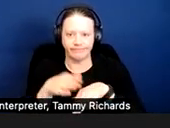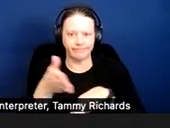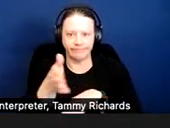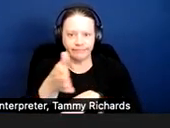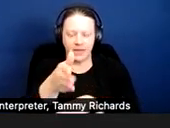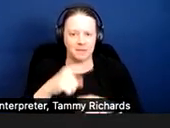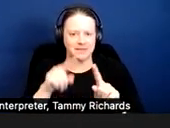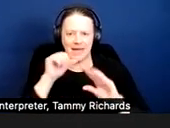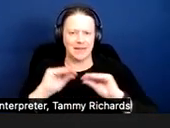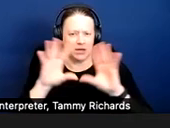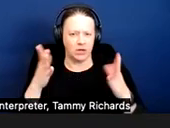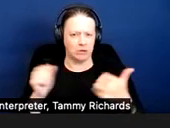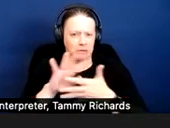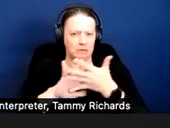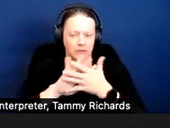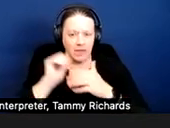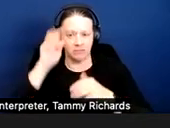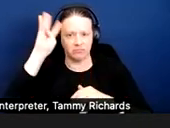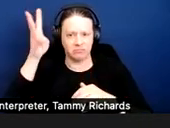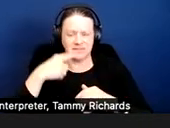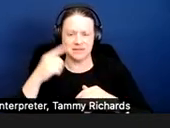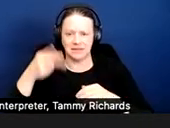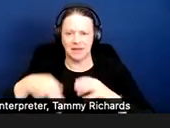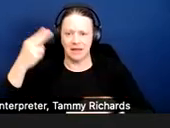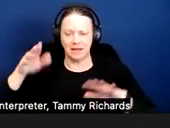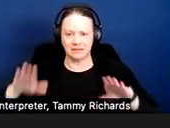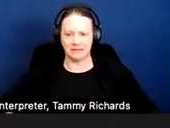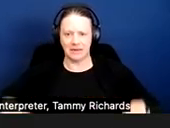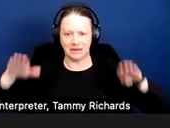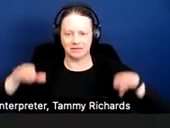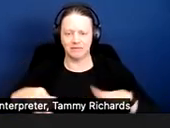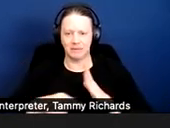It says there's high stacks of magazines and newspaperses in the hallway, with he don't